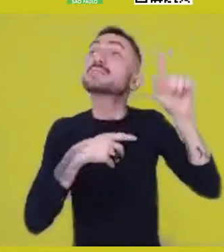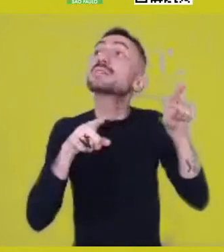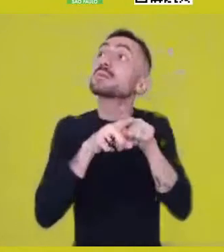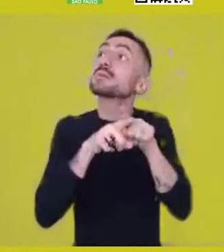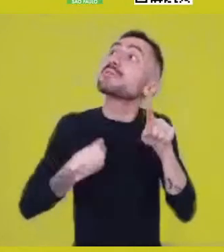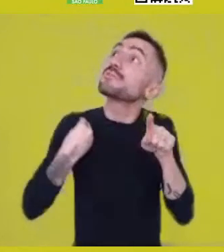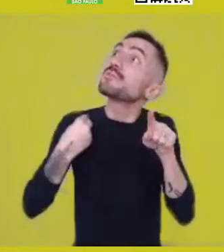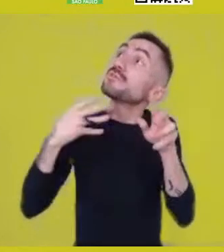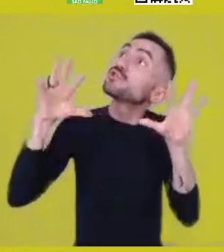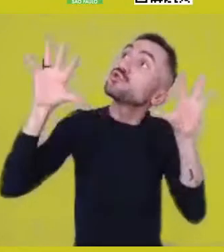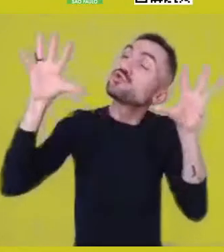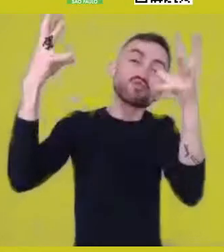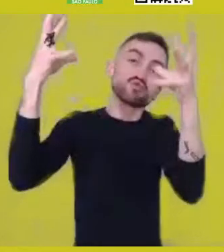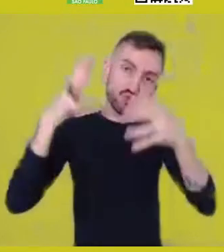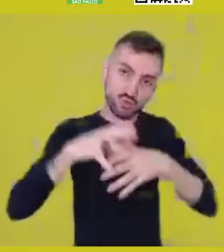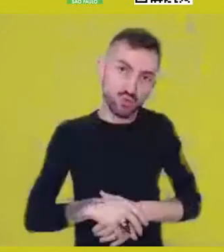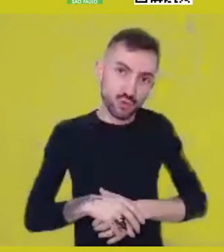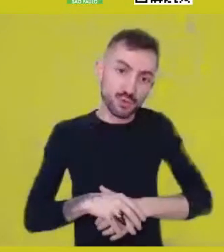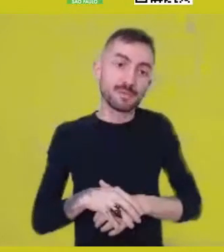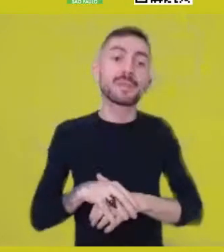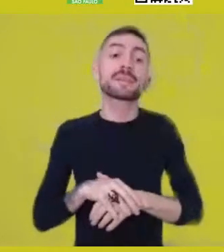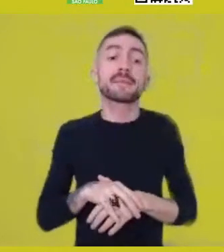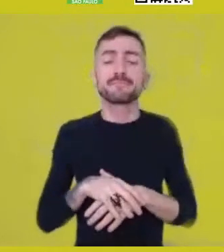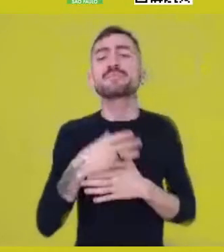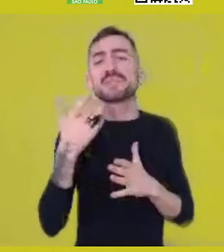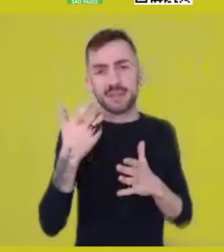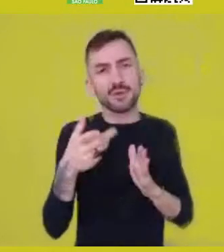So, the first element, one of the teachings